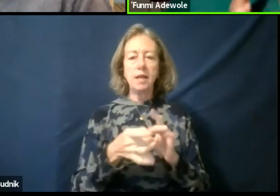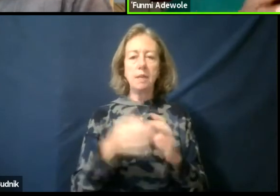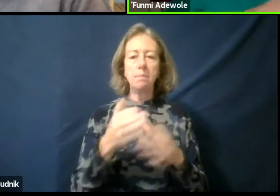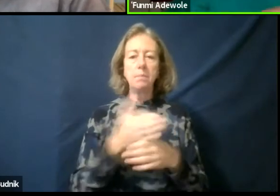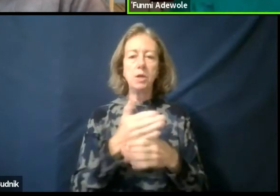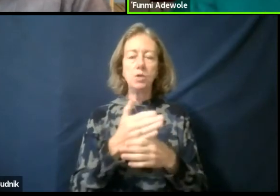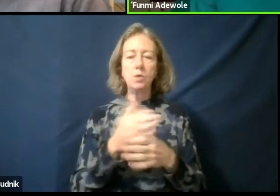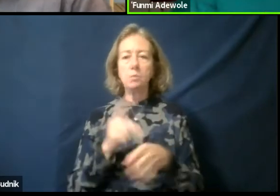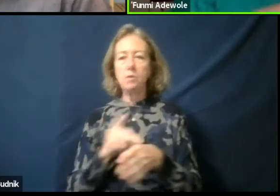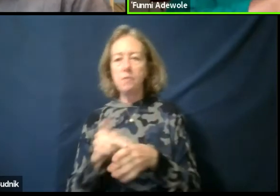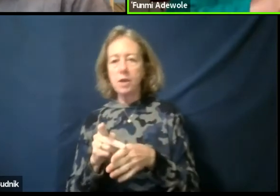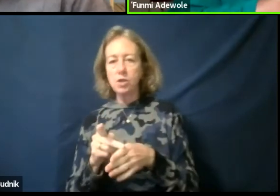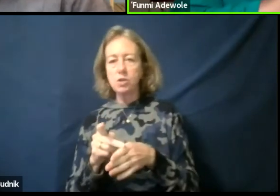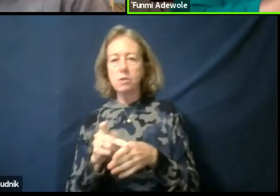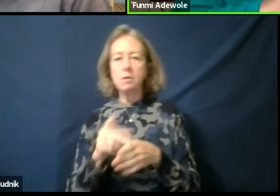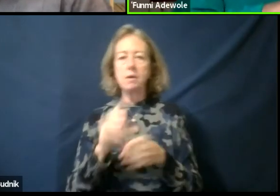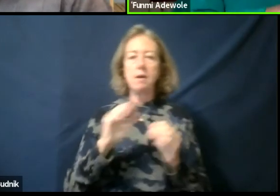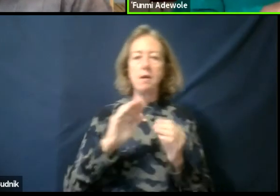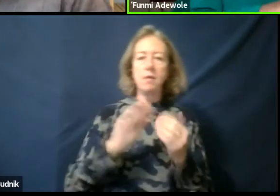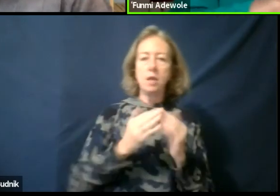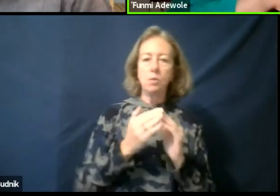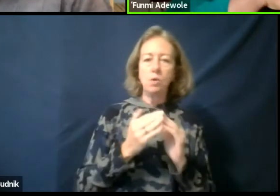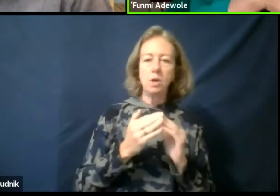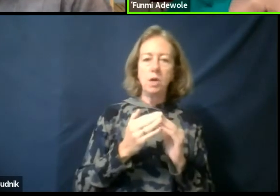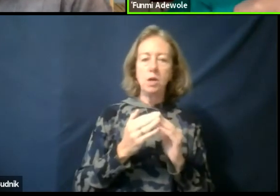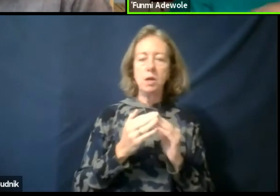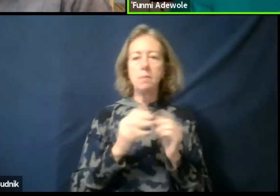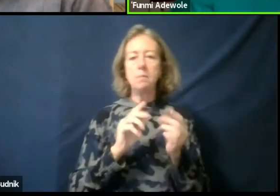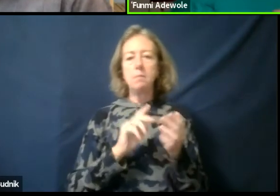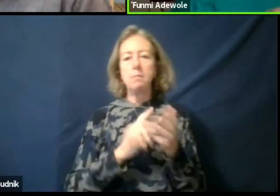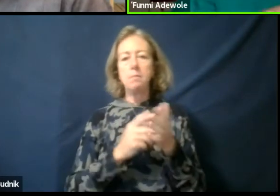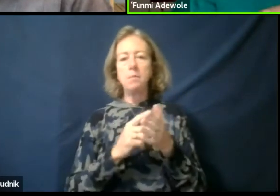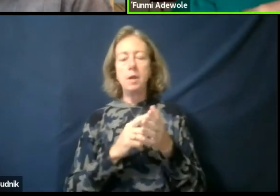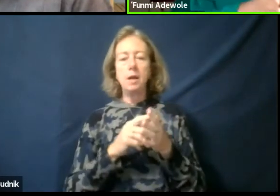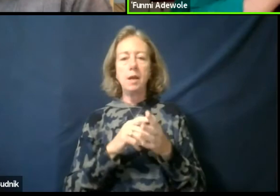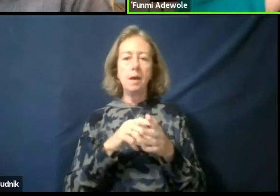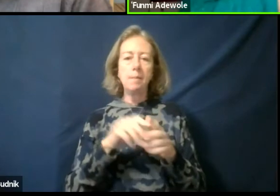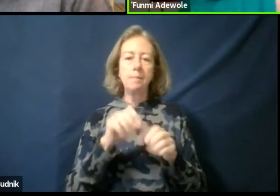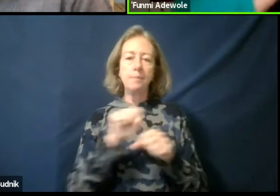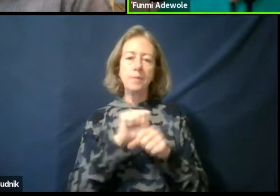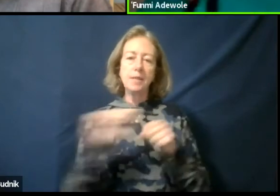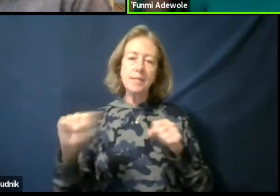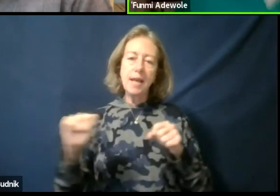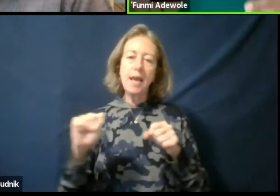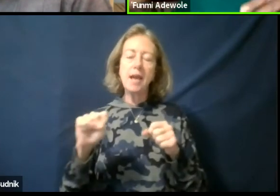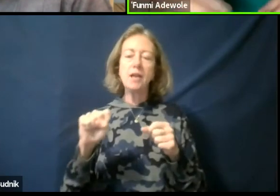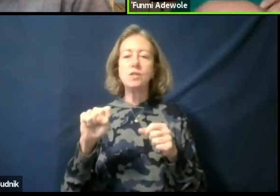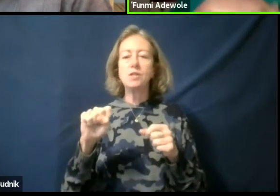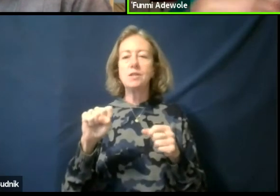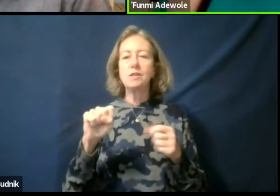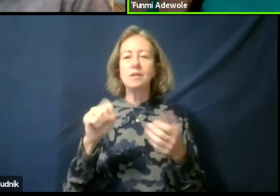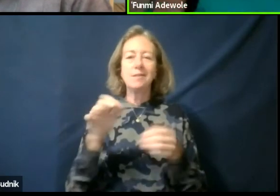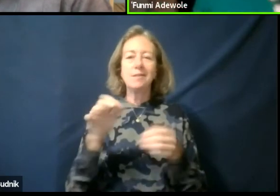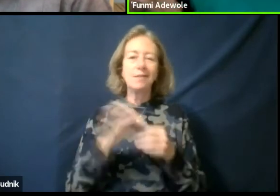And the link between the stage and what some people would say the field and the stage you know.